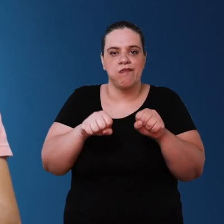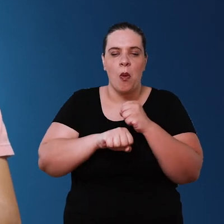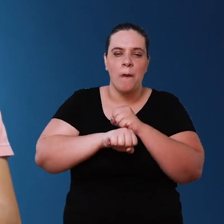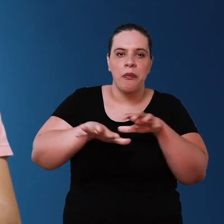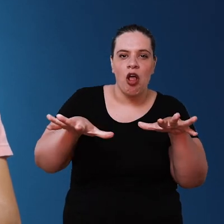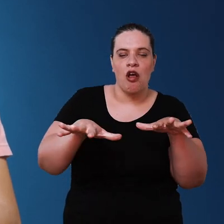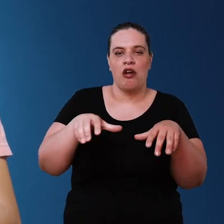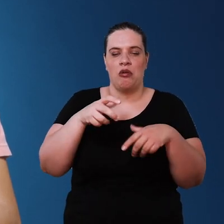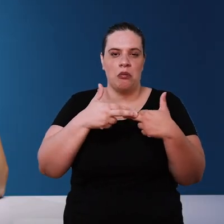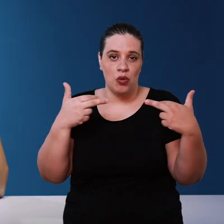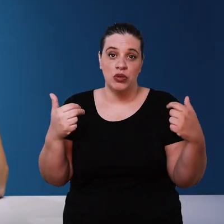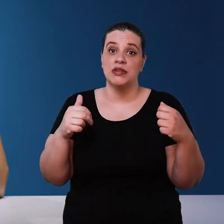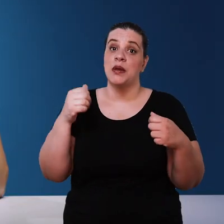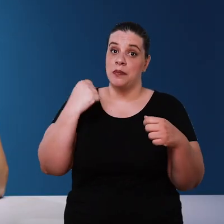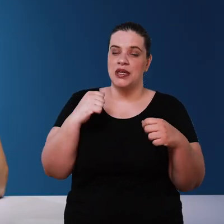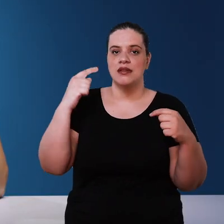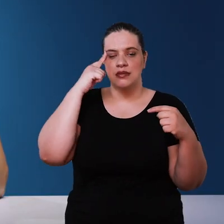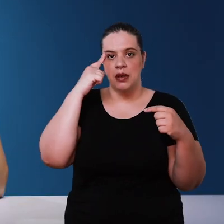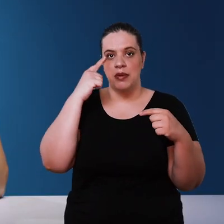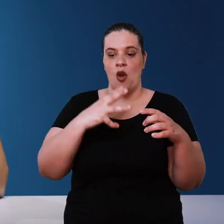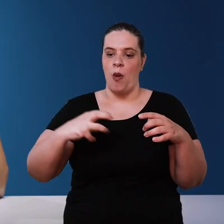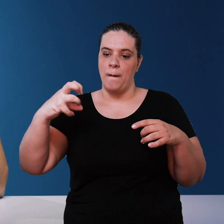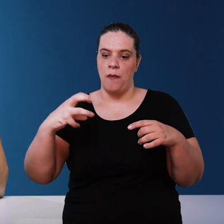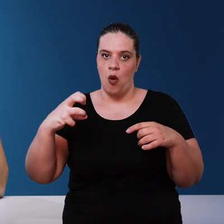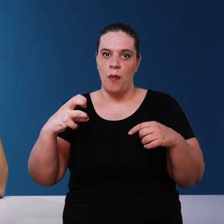create a leak in the pipe so it is very important to dimension the pumping flow so that it